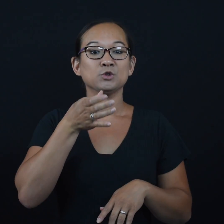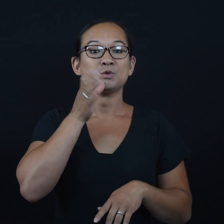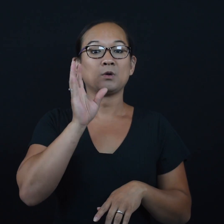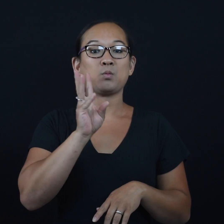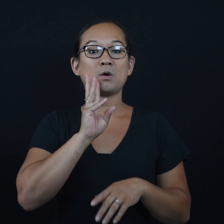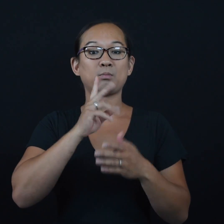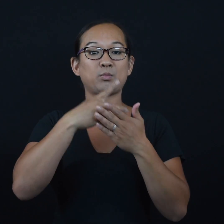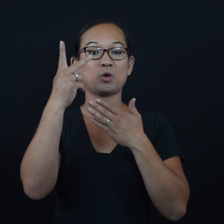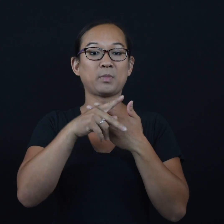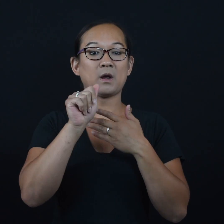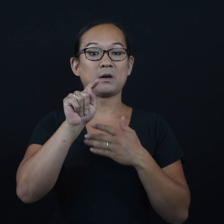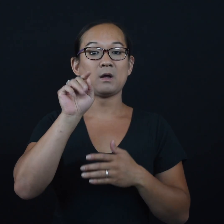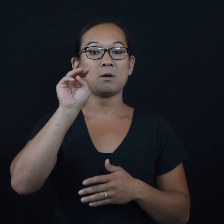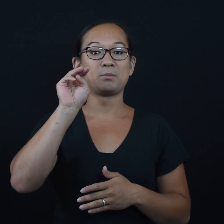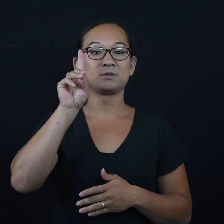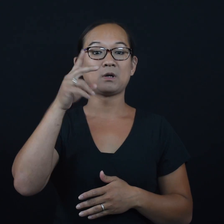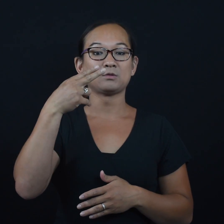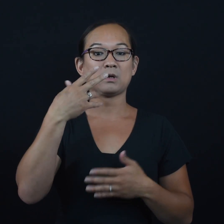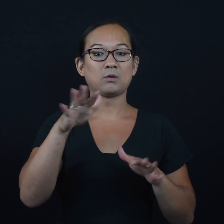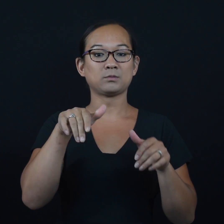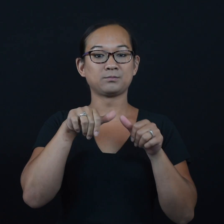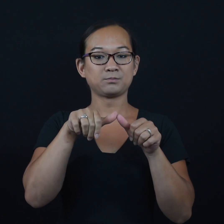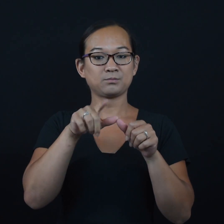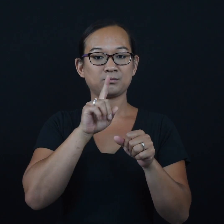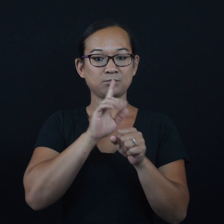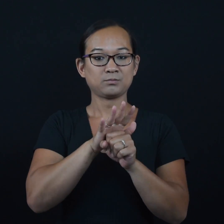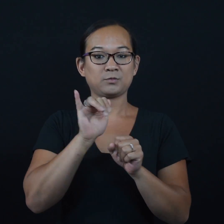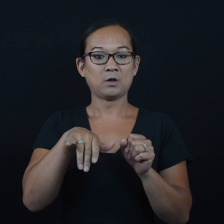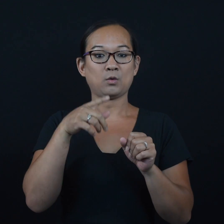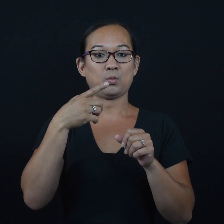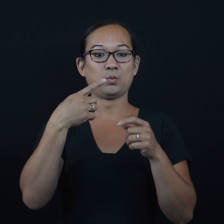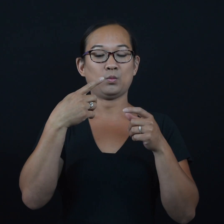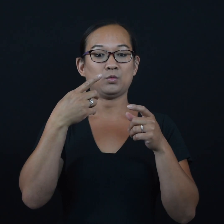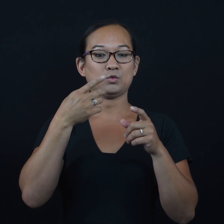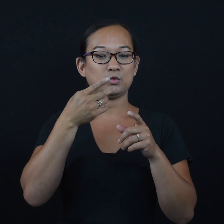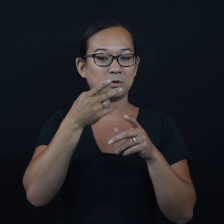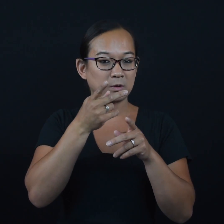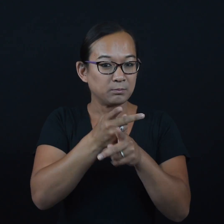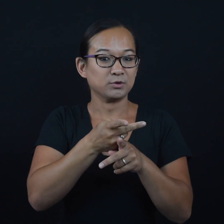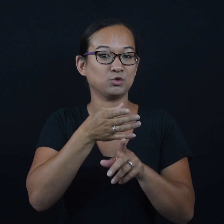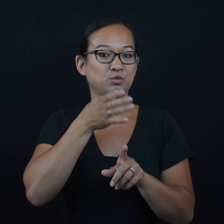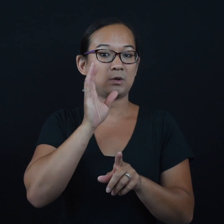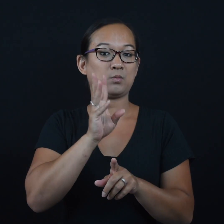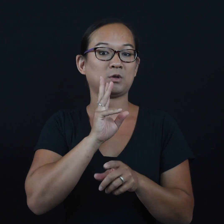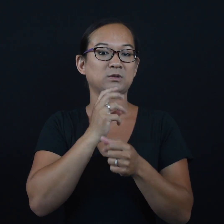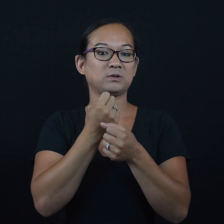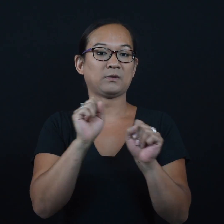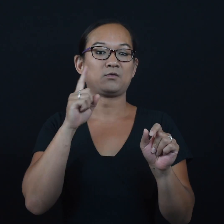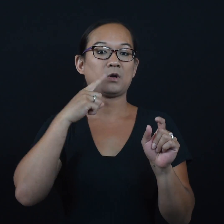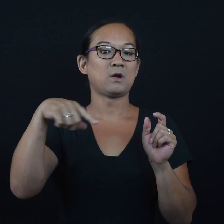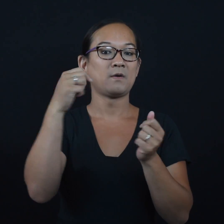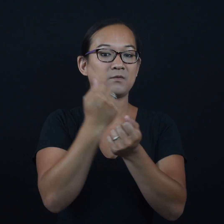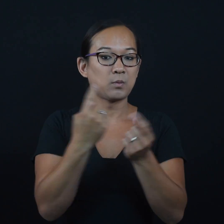the drinking water program at MDH has sustained its work to keep drinking water safe for everyone,